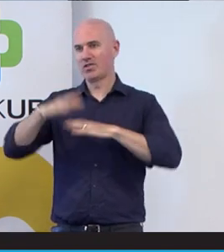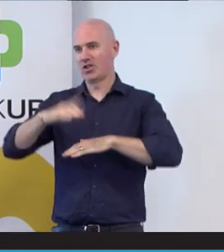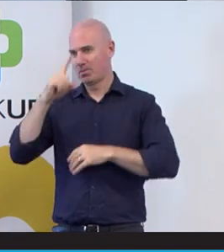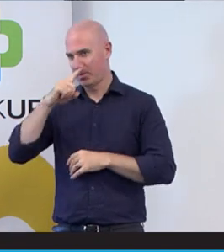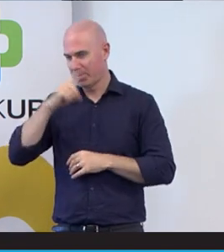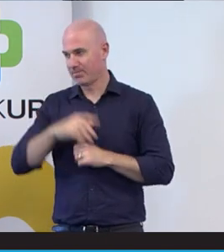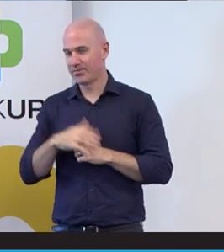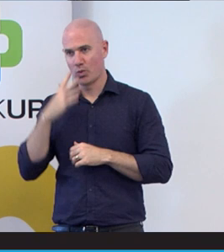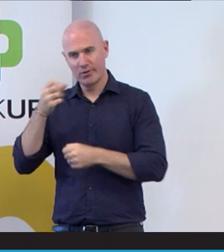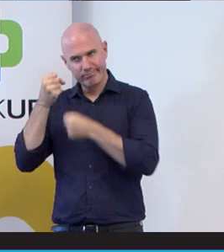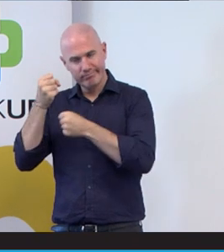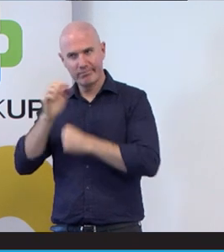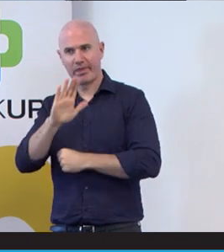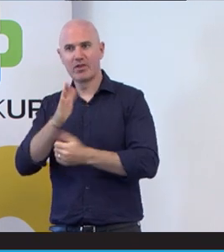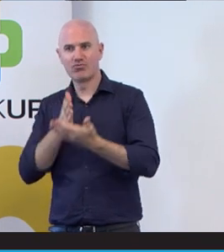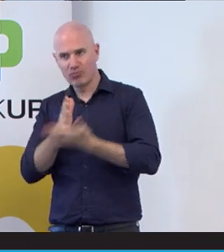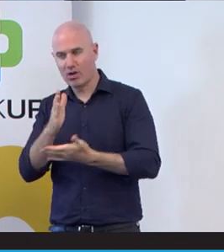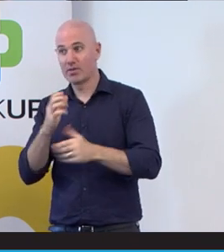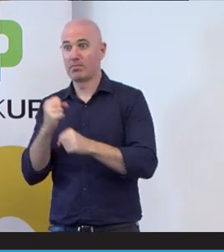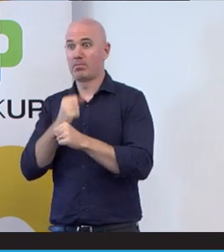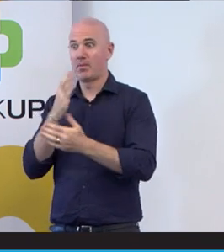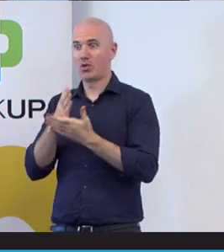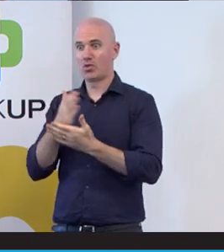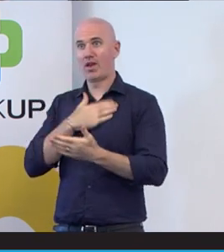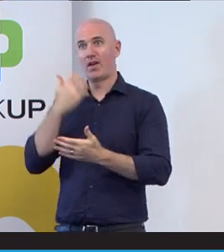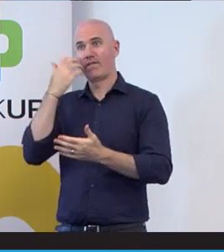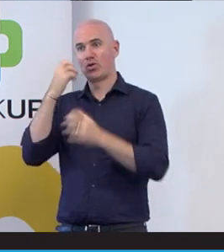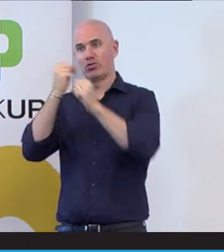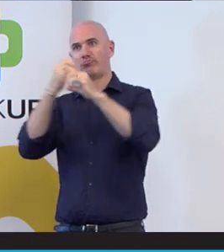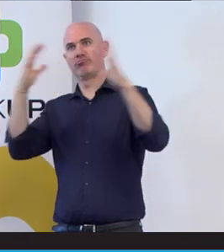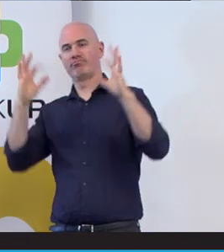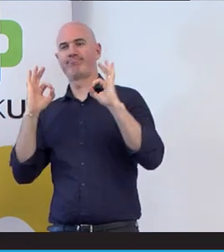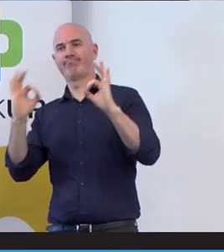fight for their rights to make sure that we have a bright future and we move on and